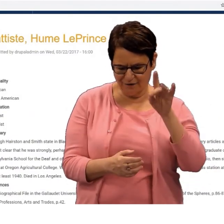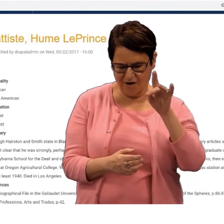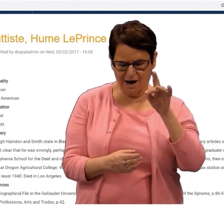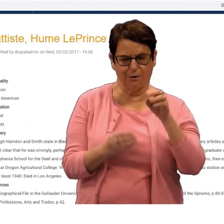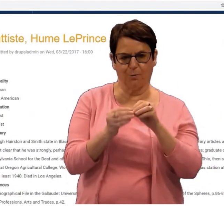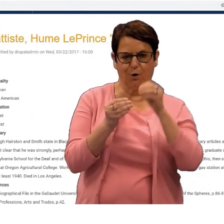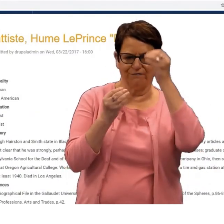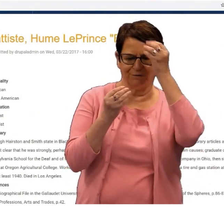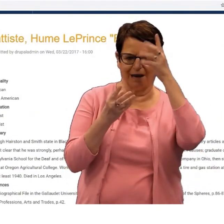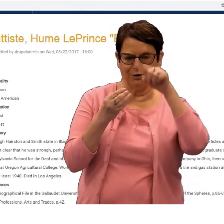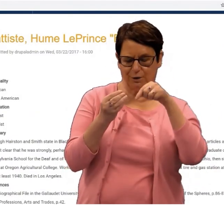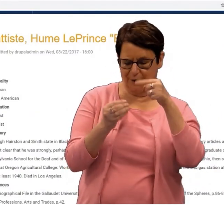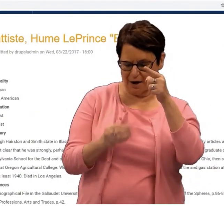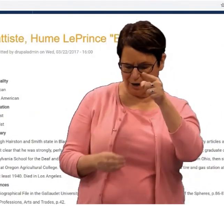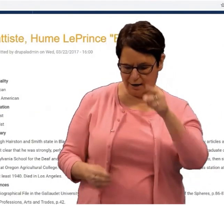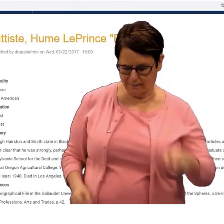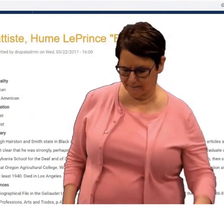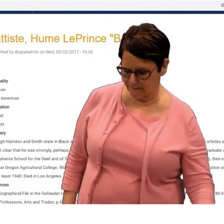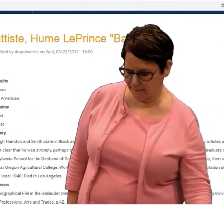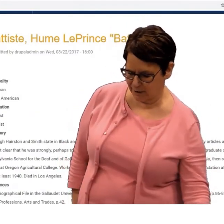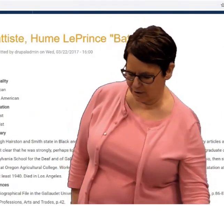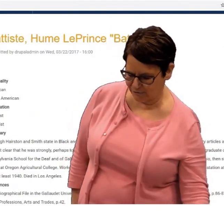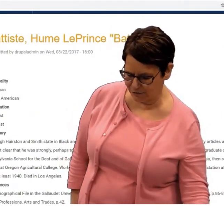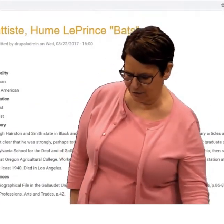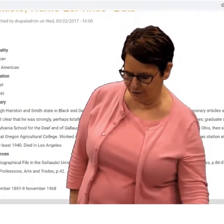Again, it's easy to find more information about him.